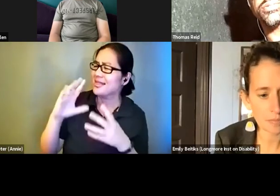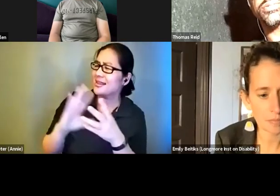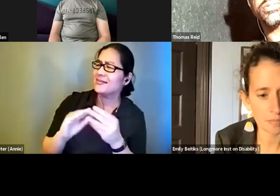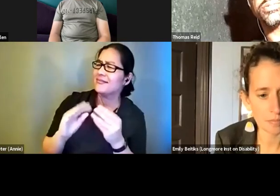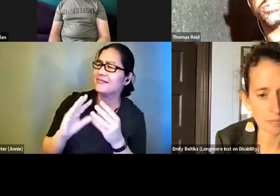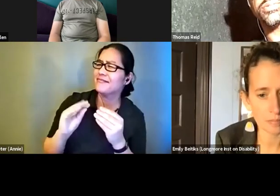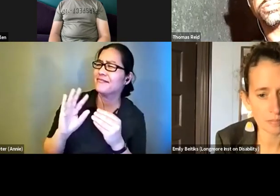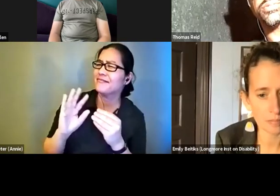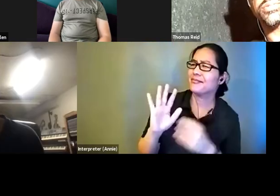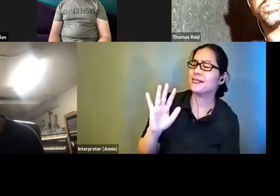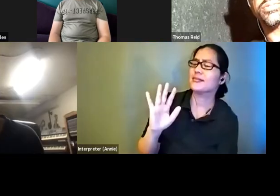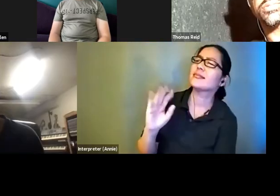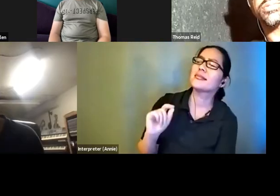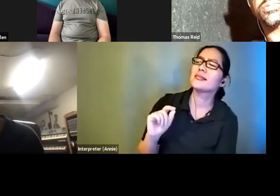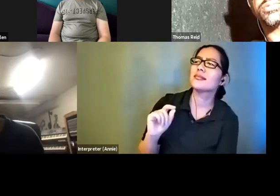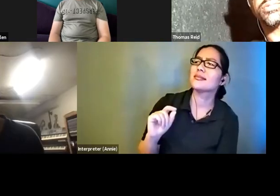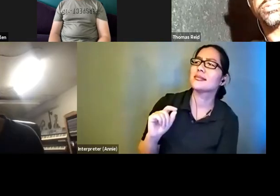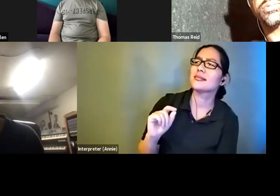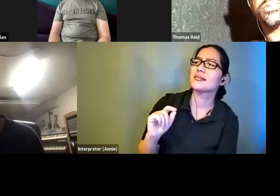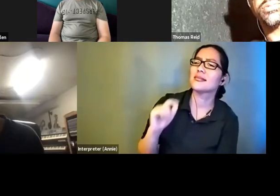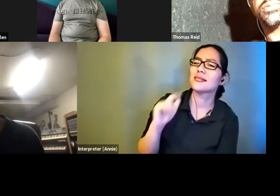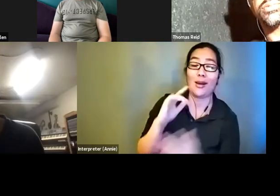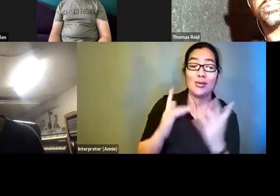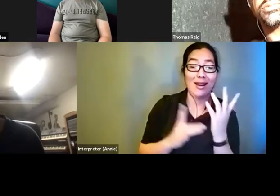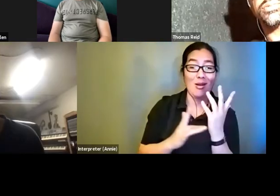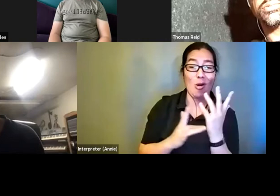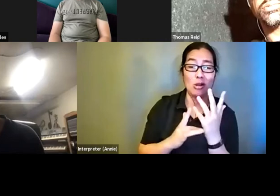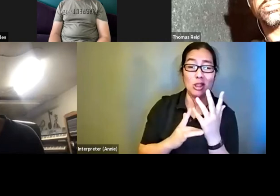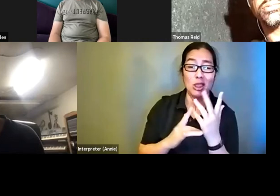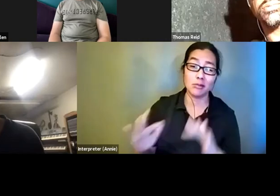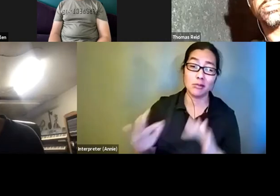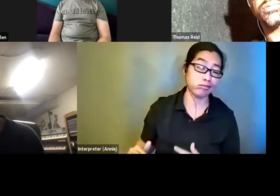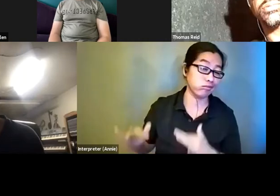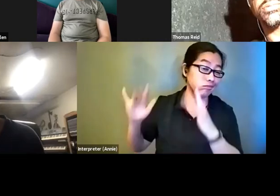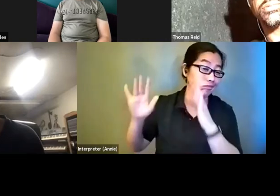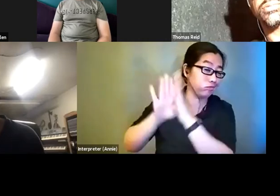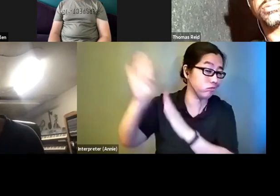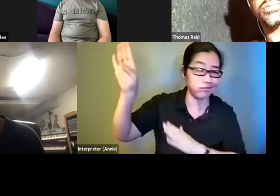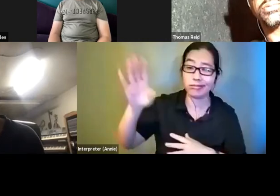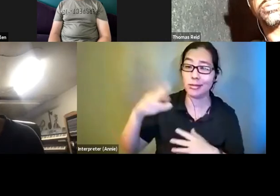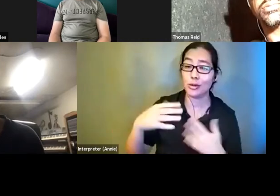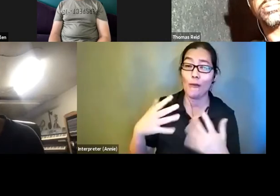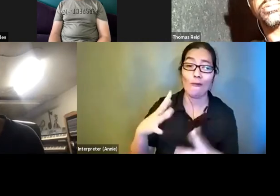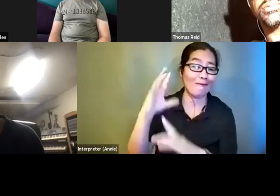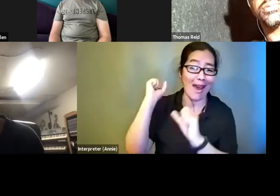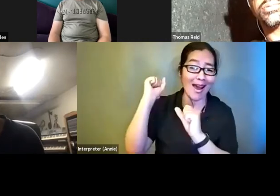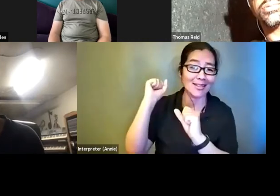the way technology is moving so fast , we are gifted with new